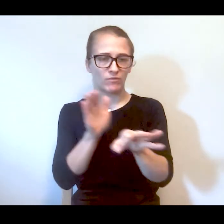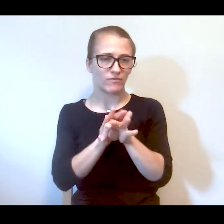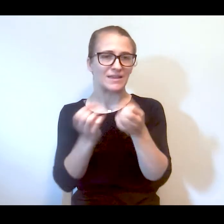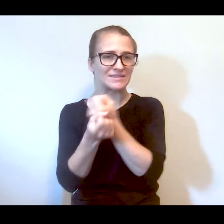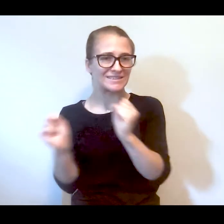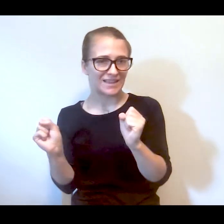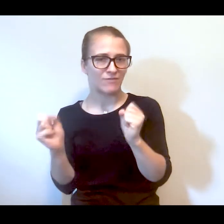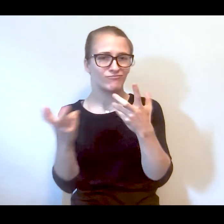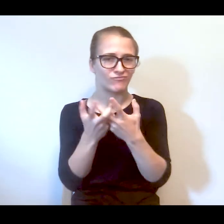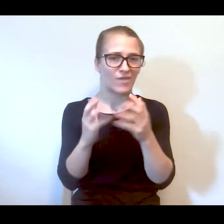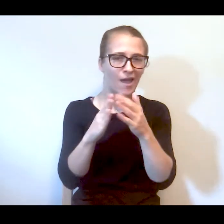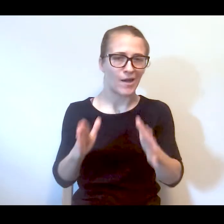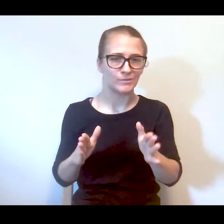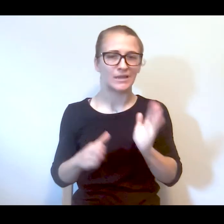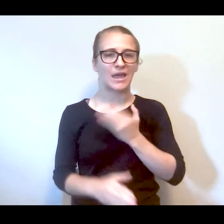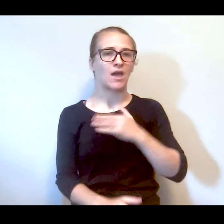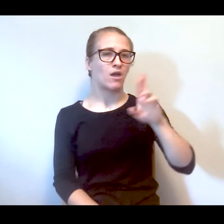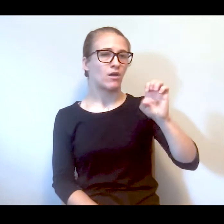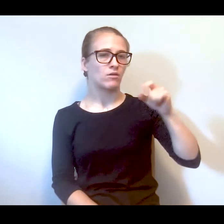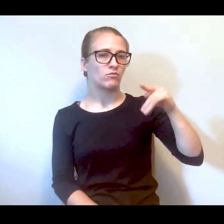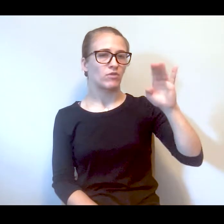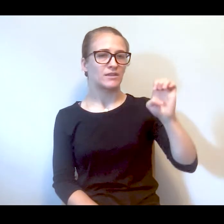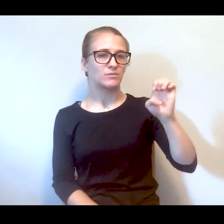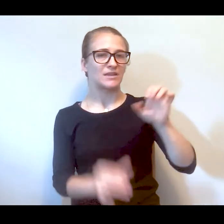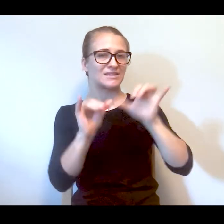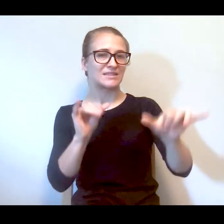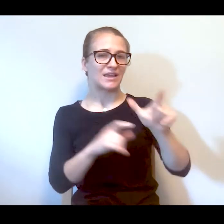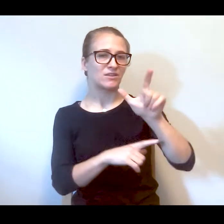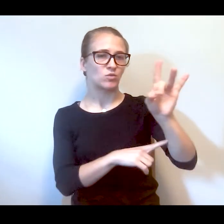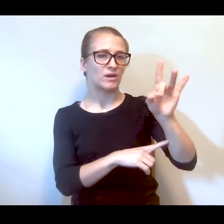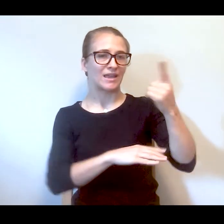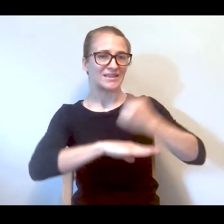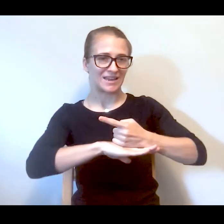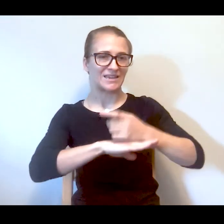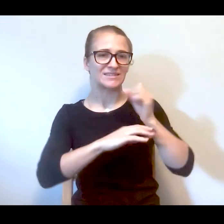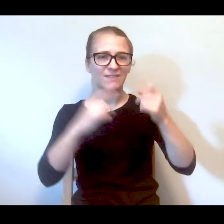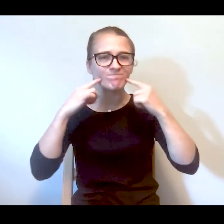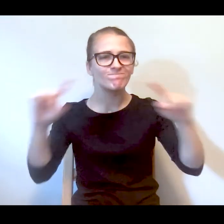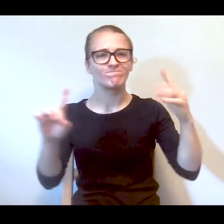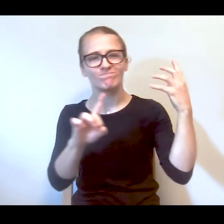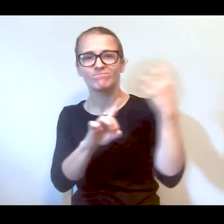more suitable and stable housing. And our respite stay is 28 days so you can accomplish a lot within